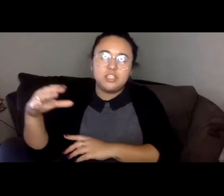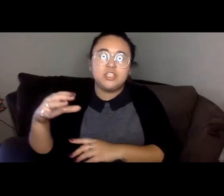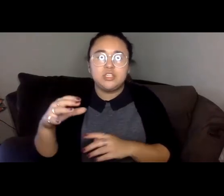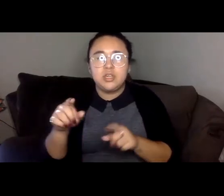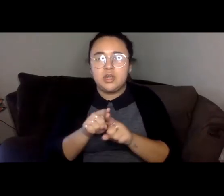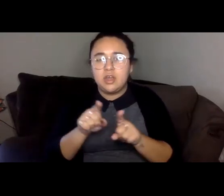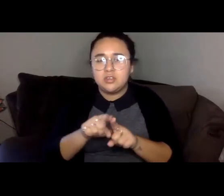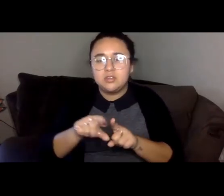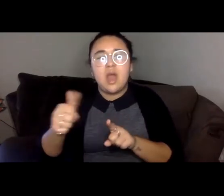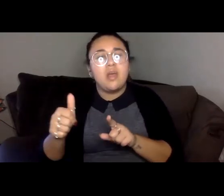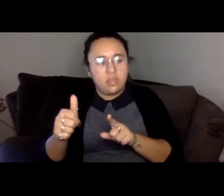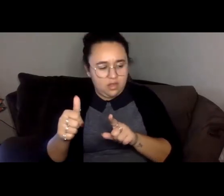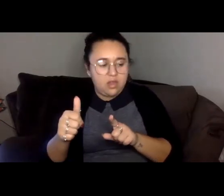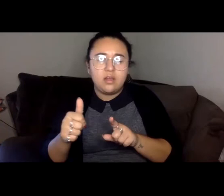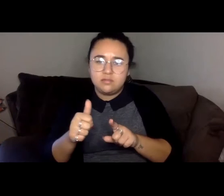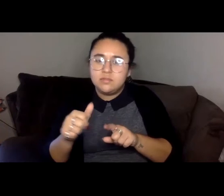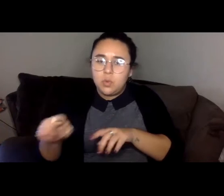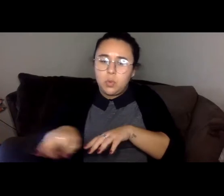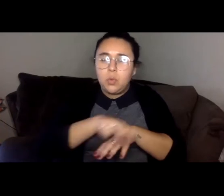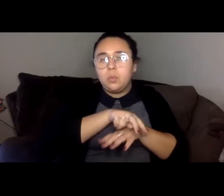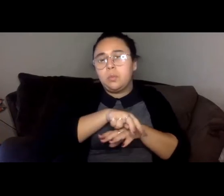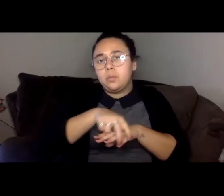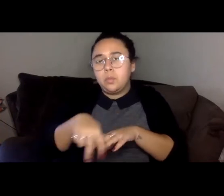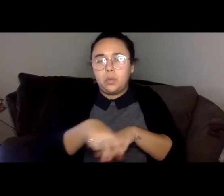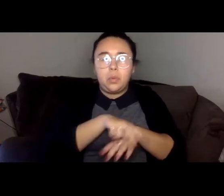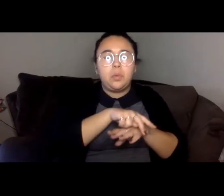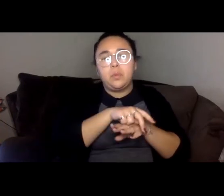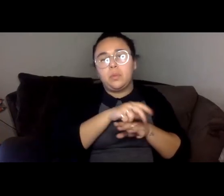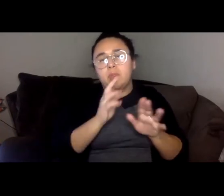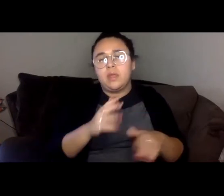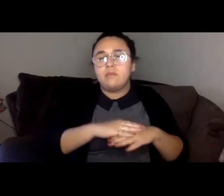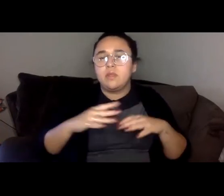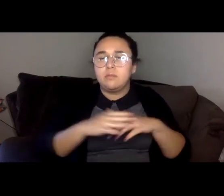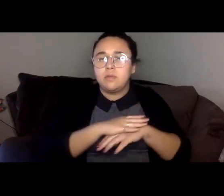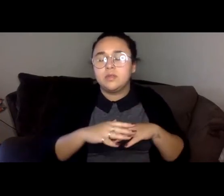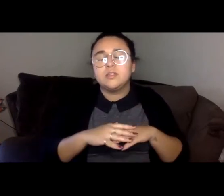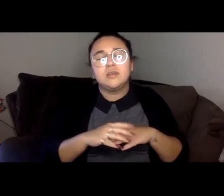Even when I learned that my great grandfather had died of a hemorrhagic stroke, a blood